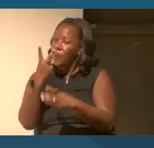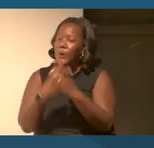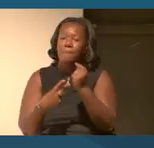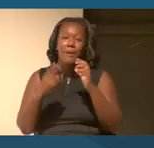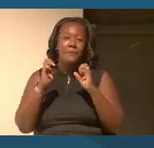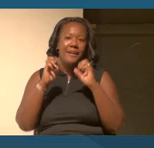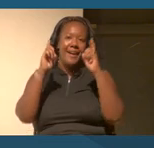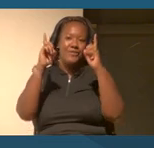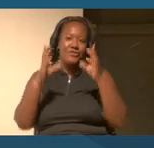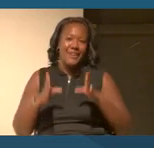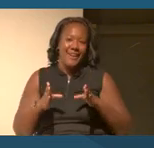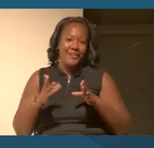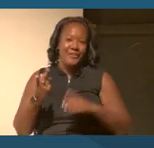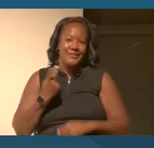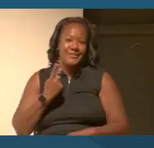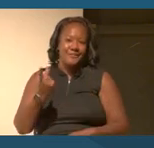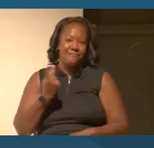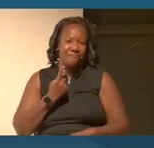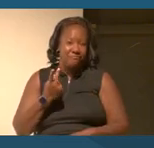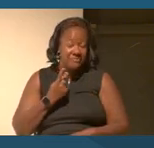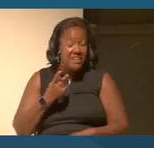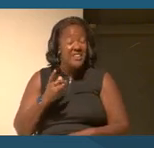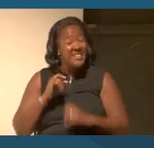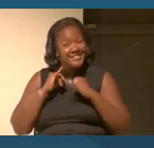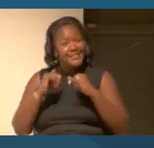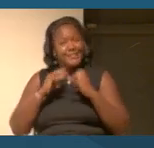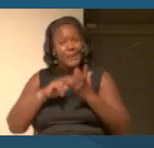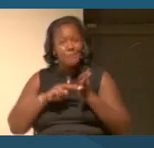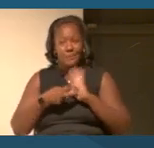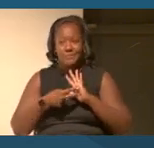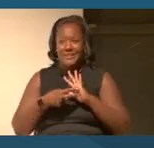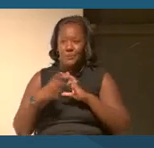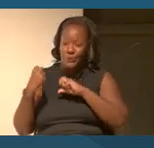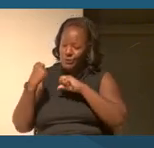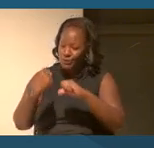sort of the same purpose as strengthening our democracy, ultimately, not just getting